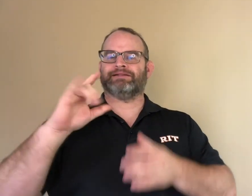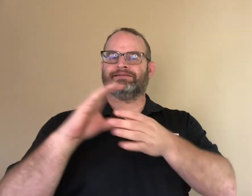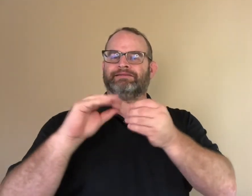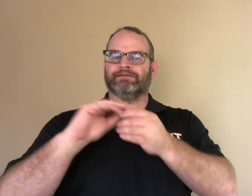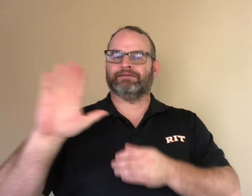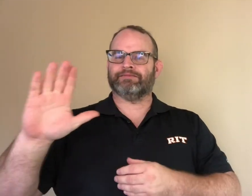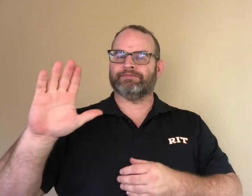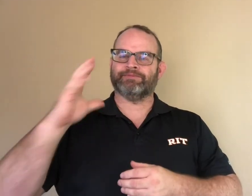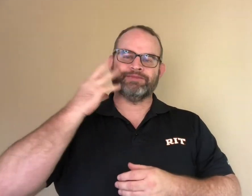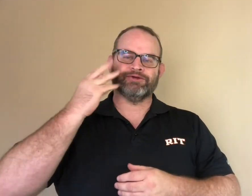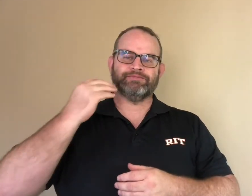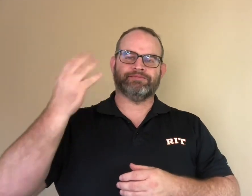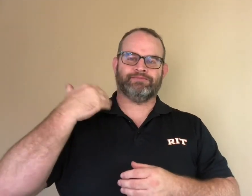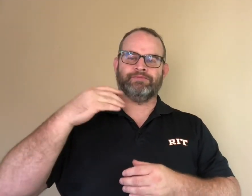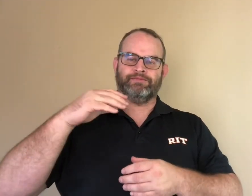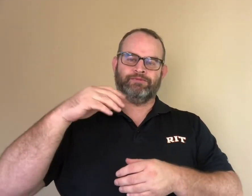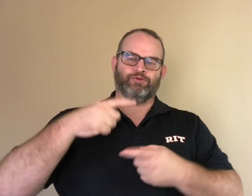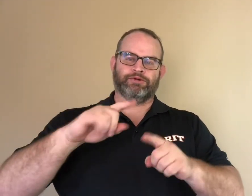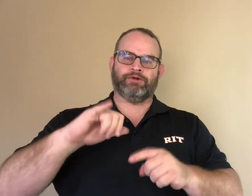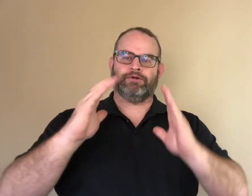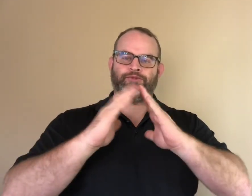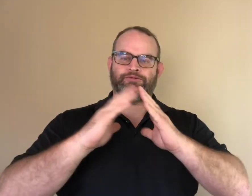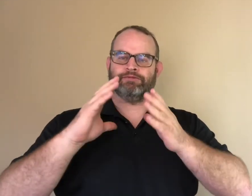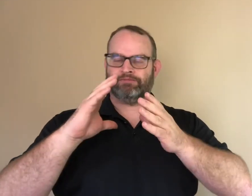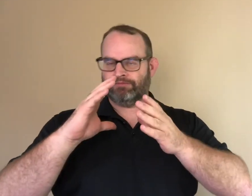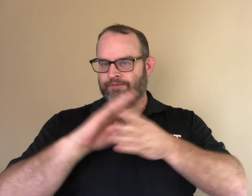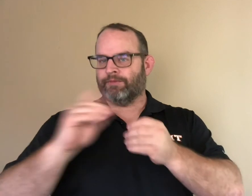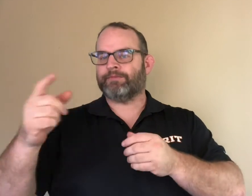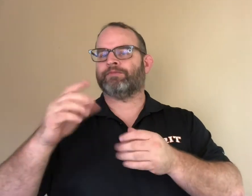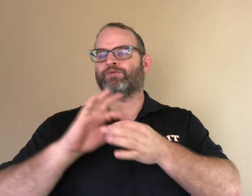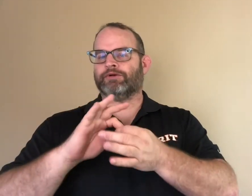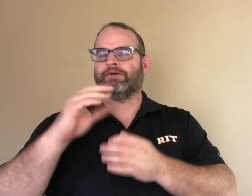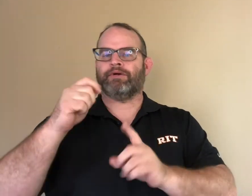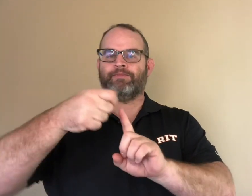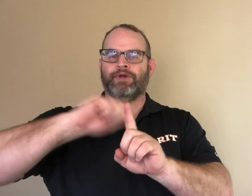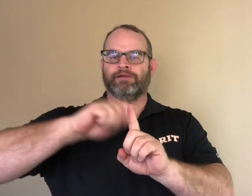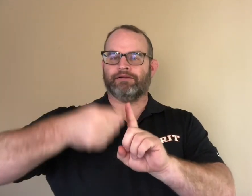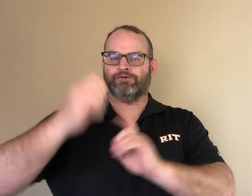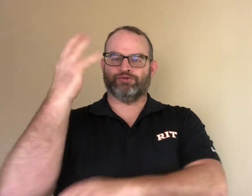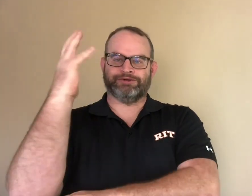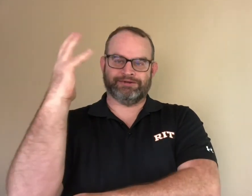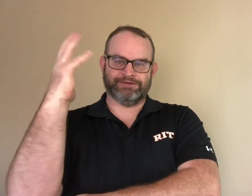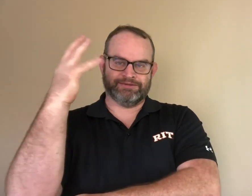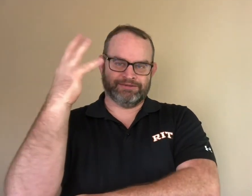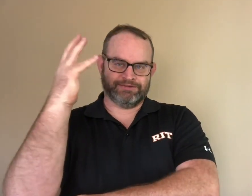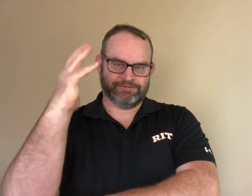His team incorporated deaf characters in their adapted Filipino folktale.